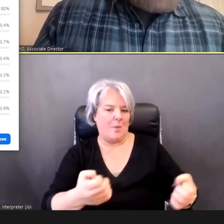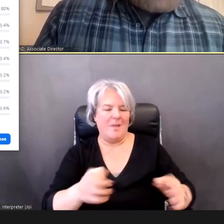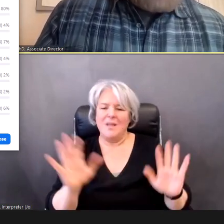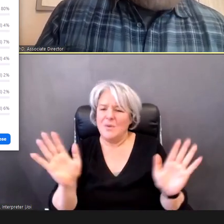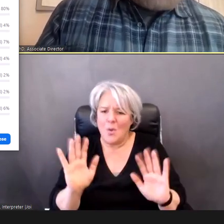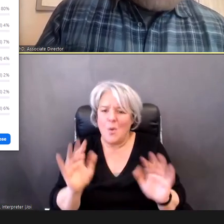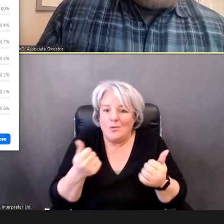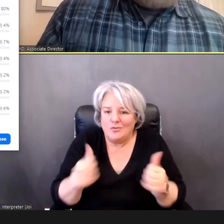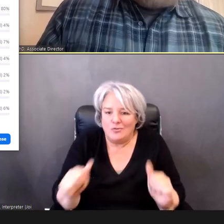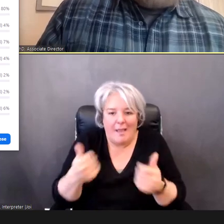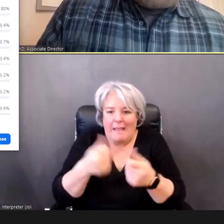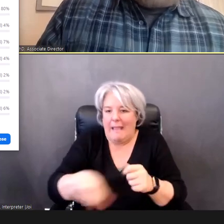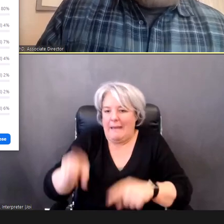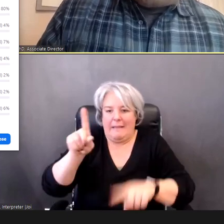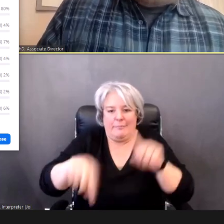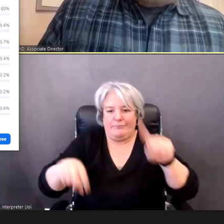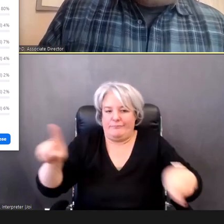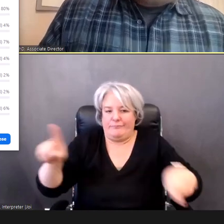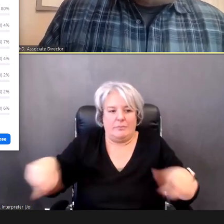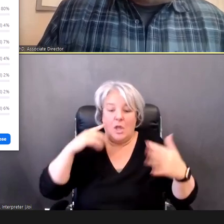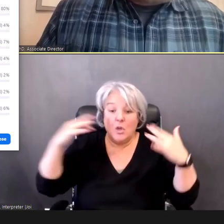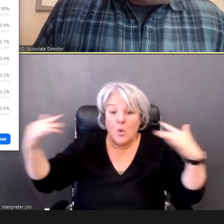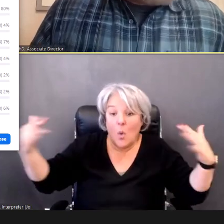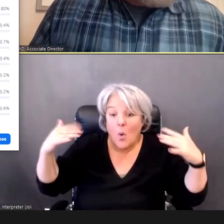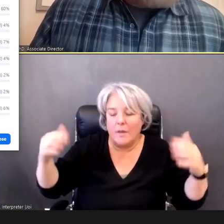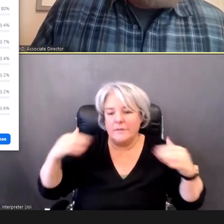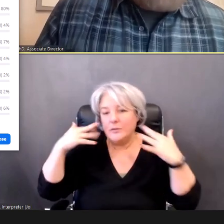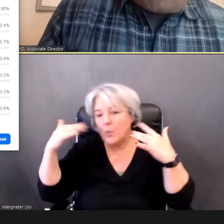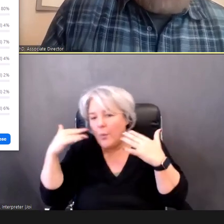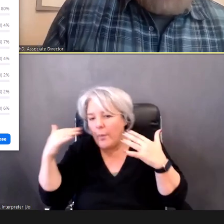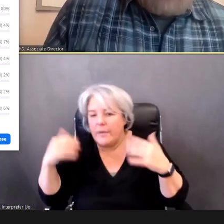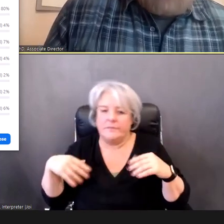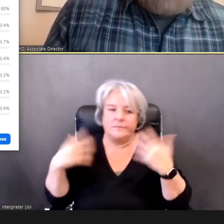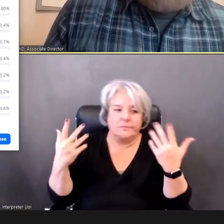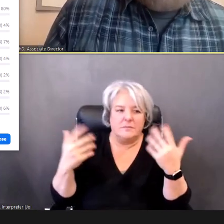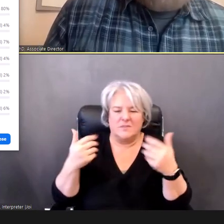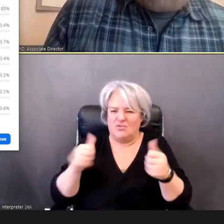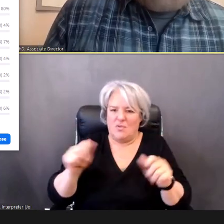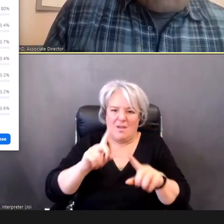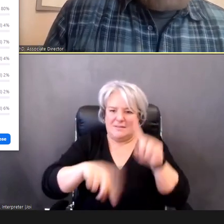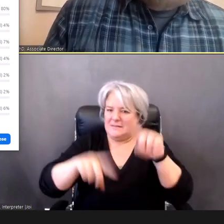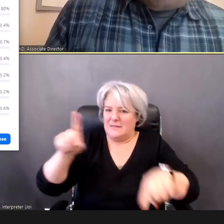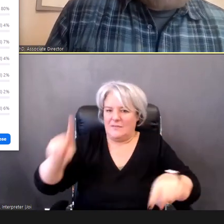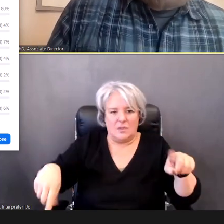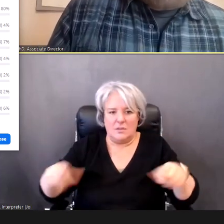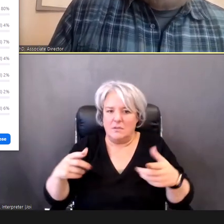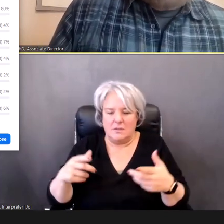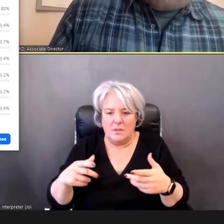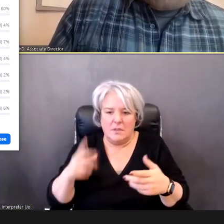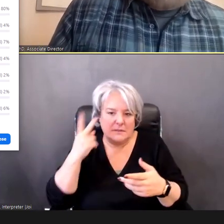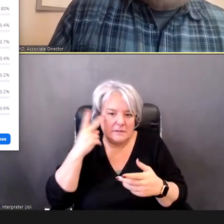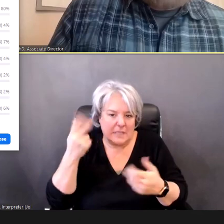see if they're going to, work for you, in the way that you -- you need them to.